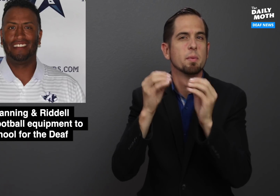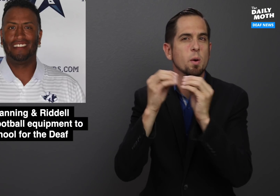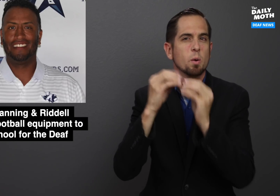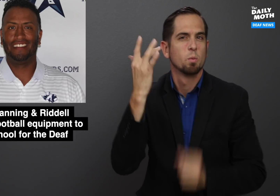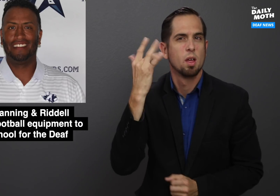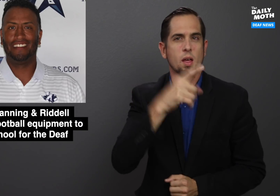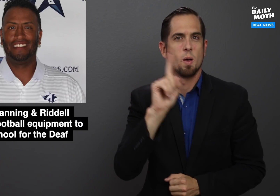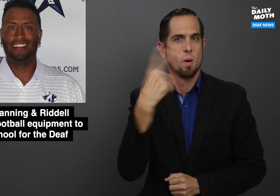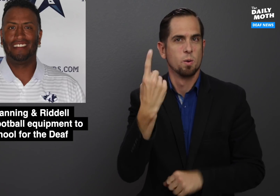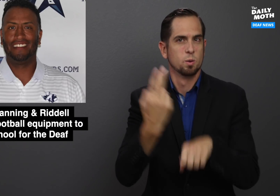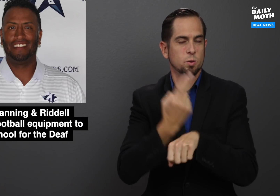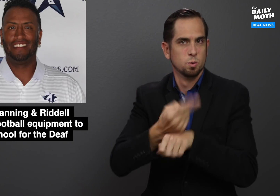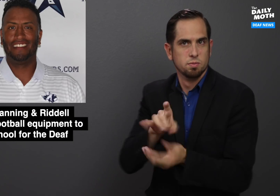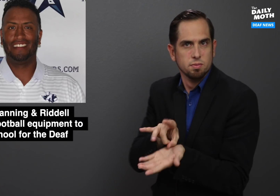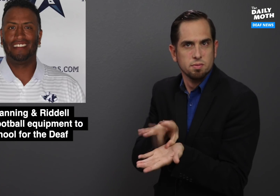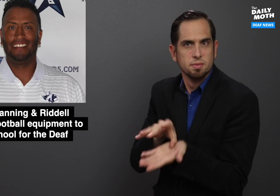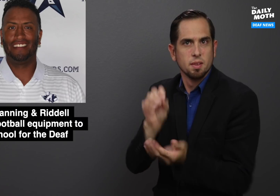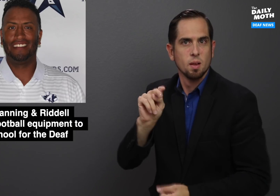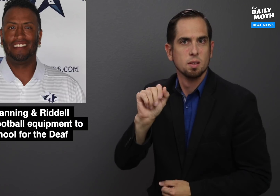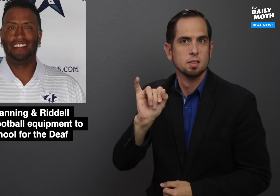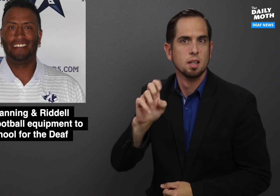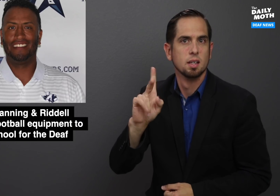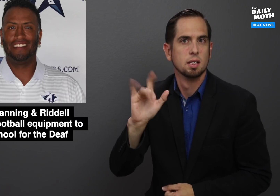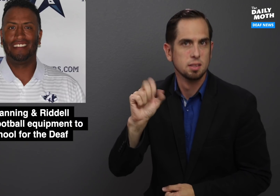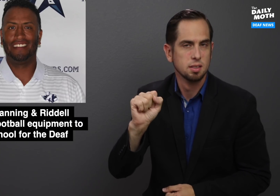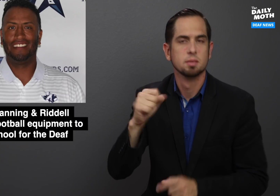more about using only onside kicks and